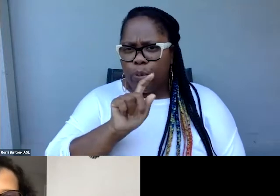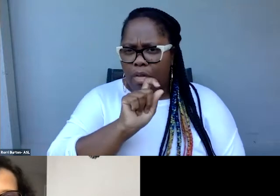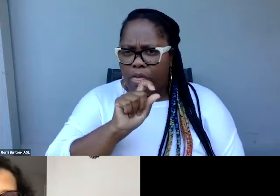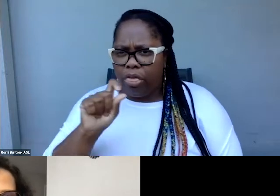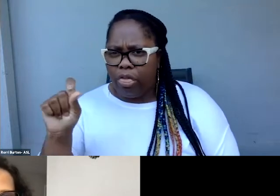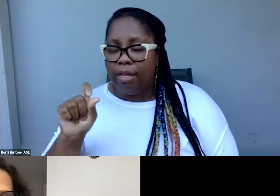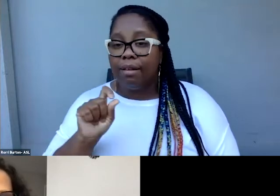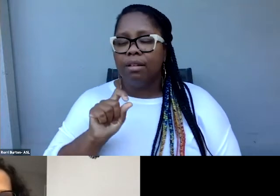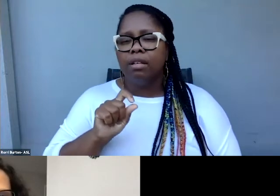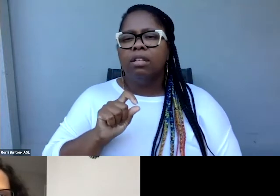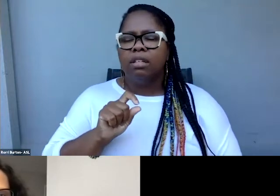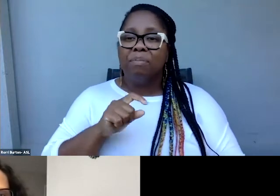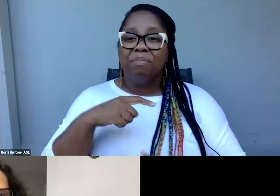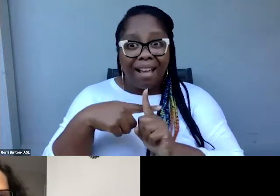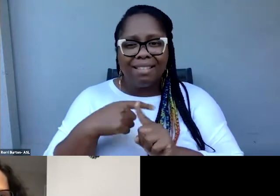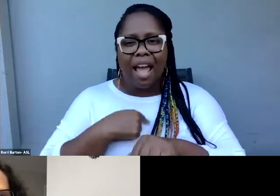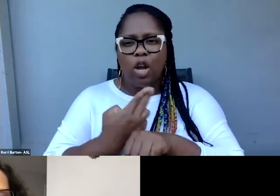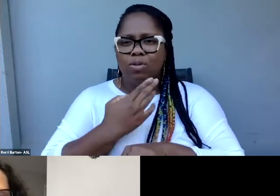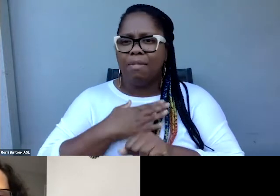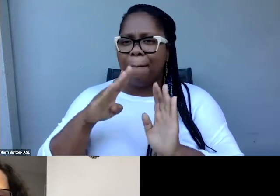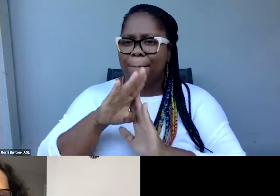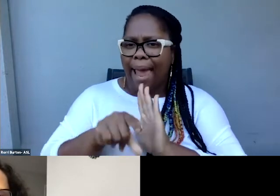in understanding linguistics and literacy development